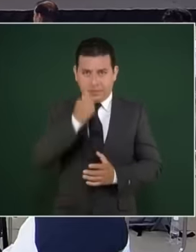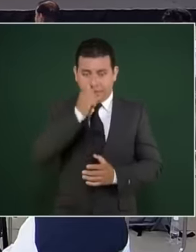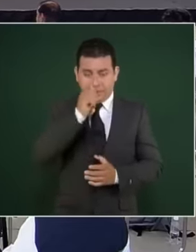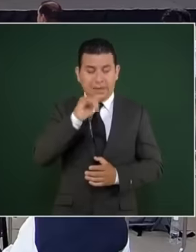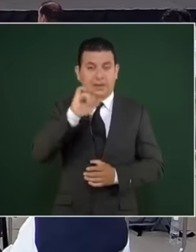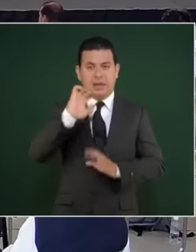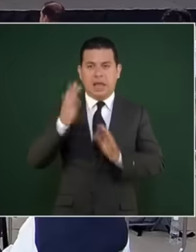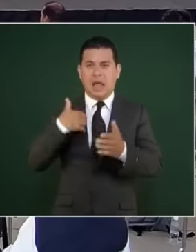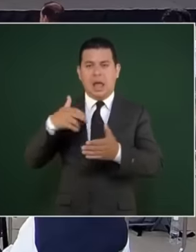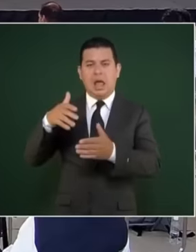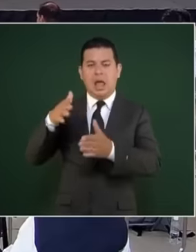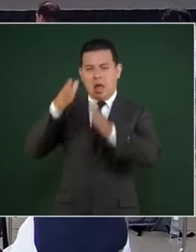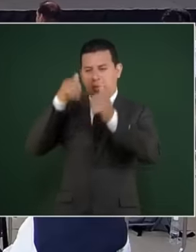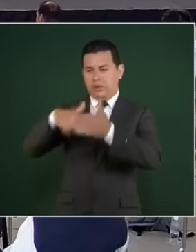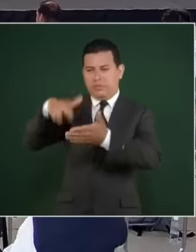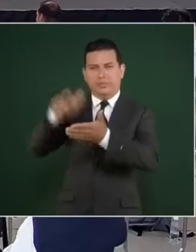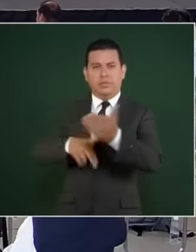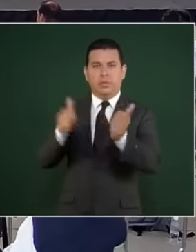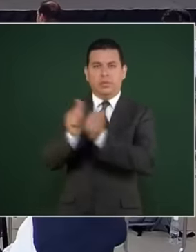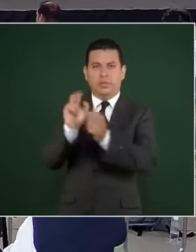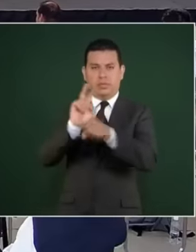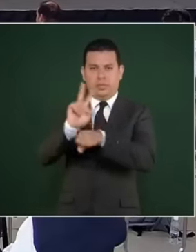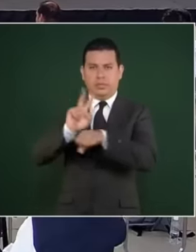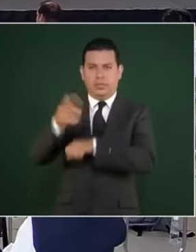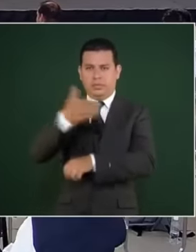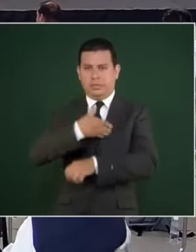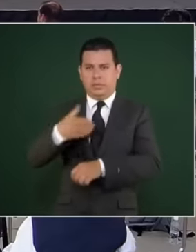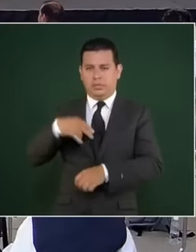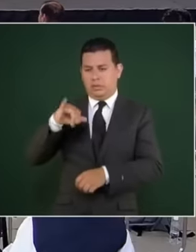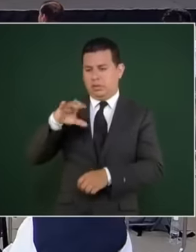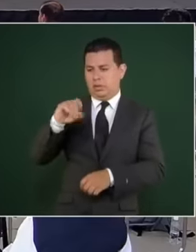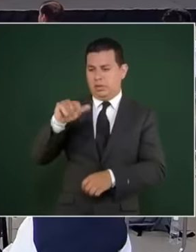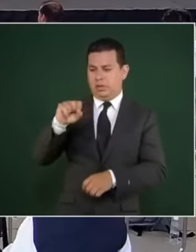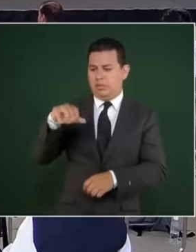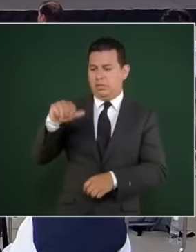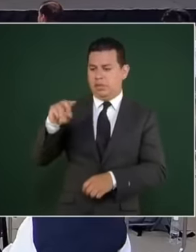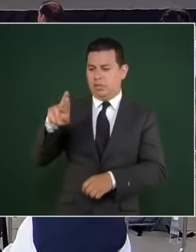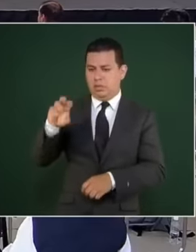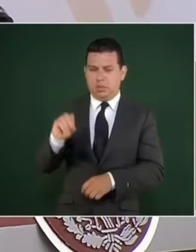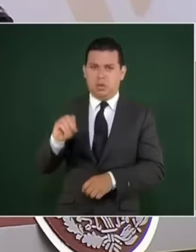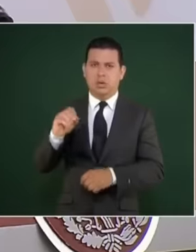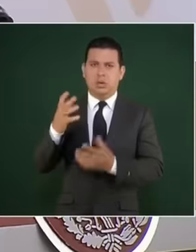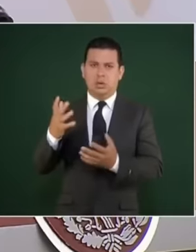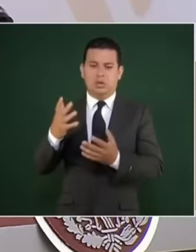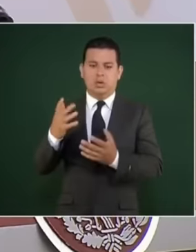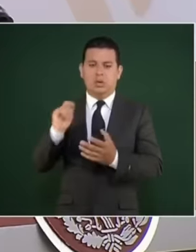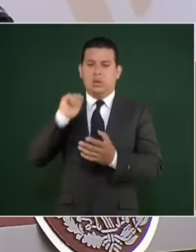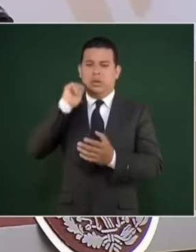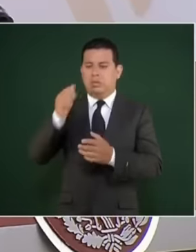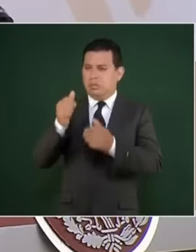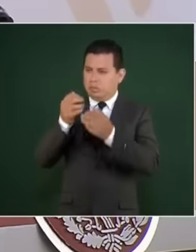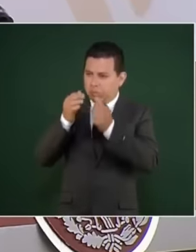with Venezuela with President Nicolás Maduro, which is called return to the homeland, we are